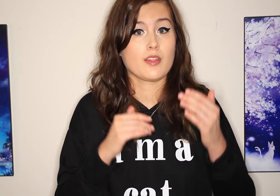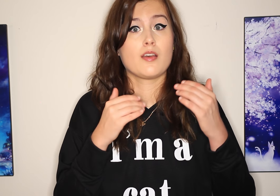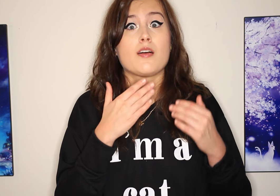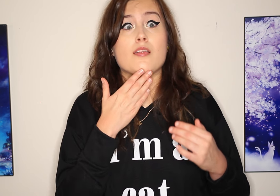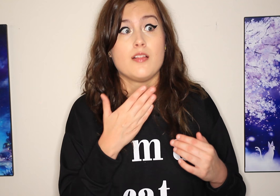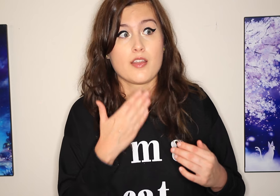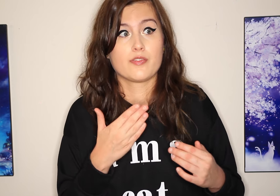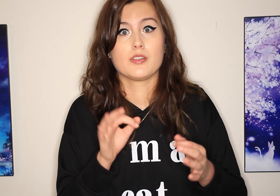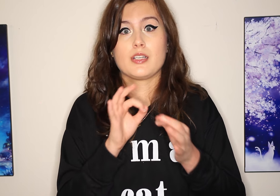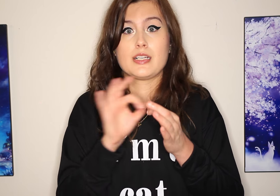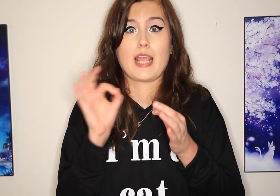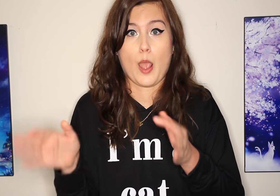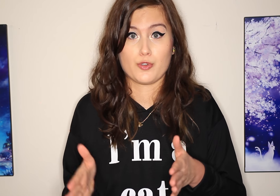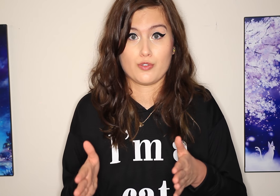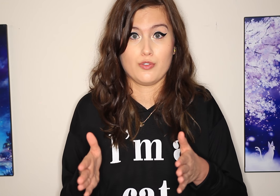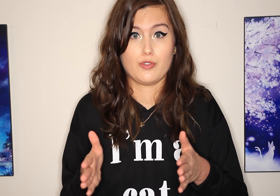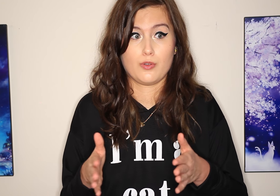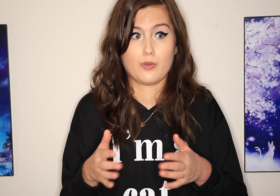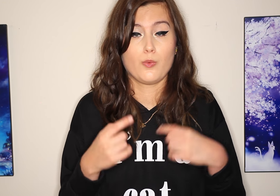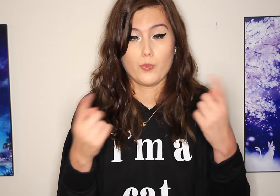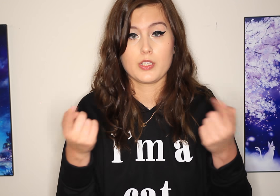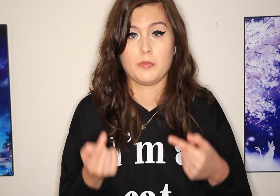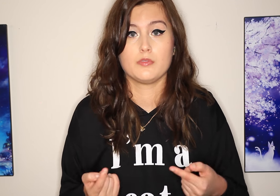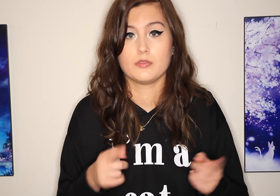Thankfully, the captioner did come.